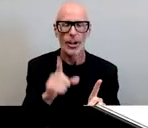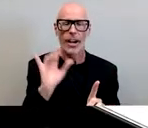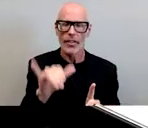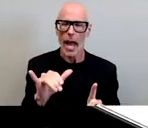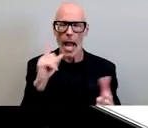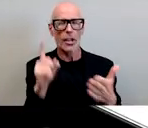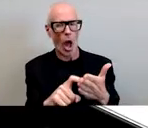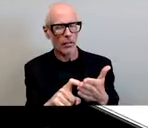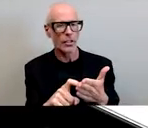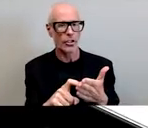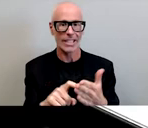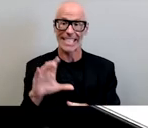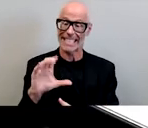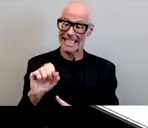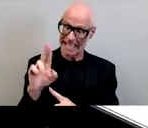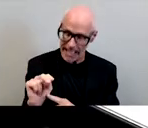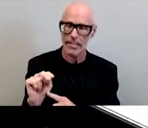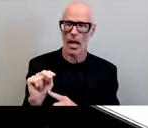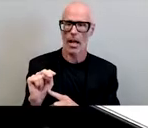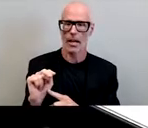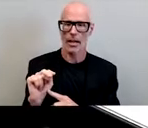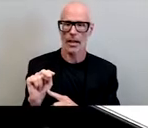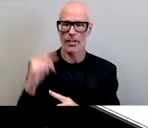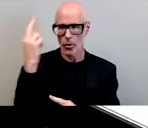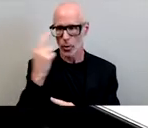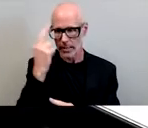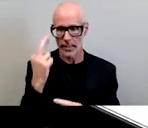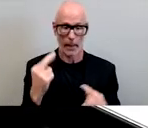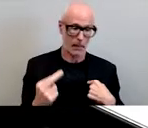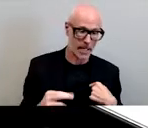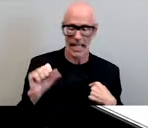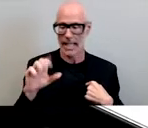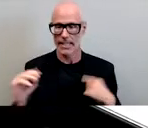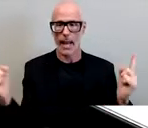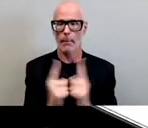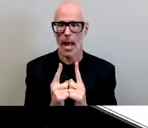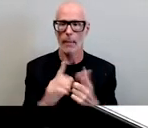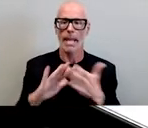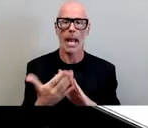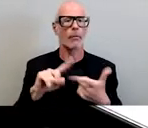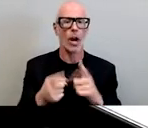that it was csun that brought sam and me together as friends all right hey let's get into it uh